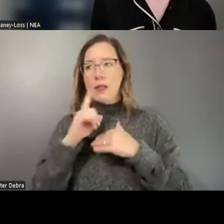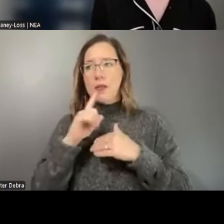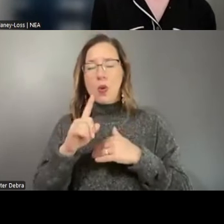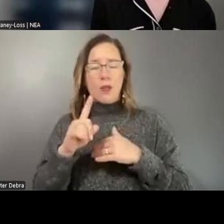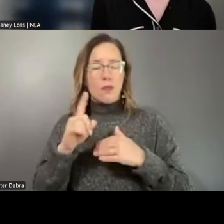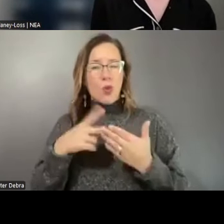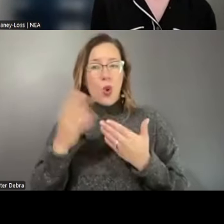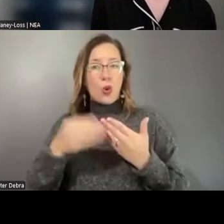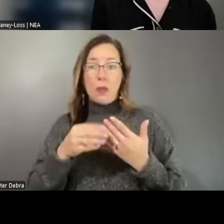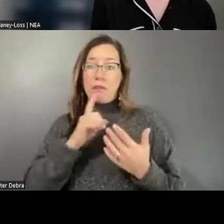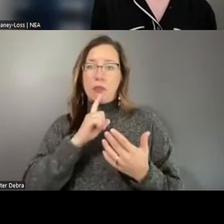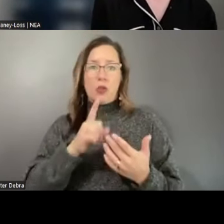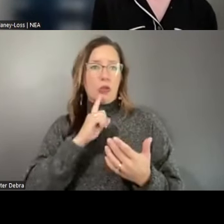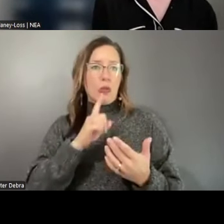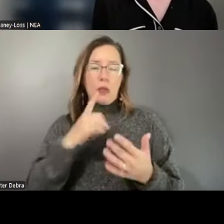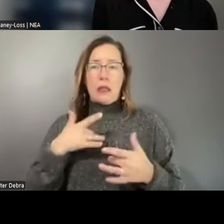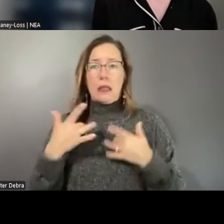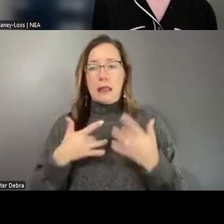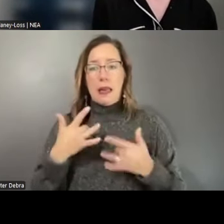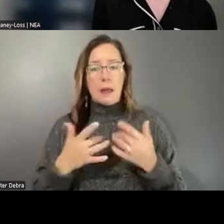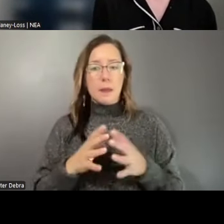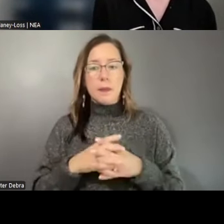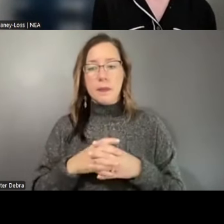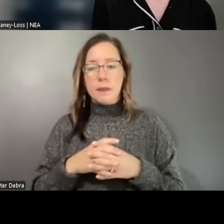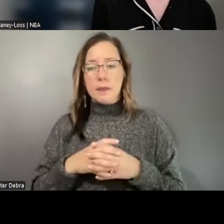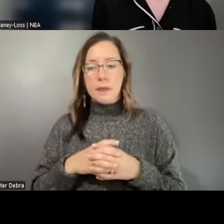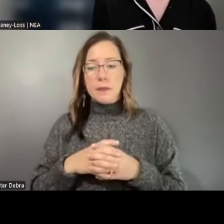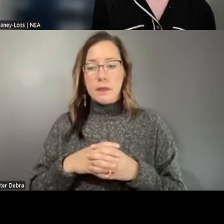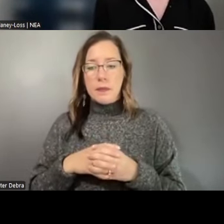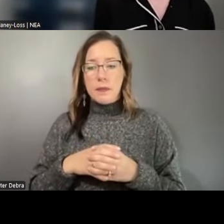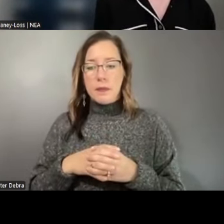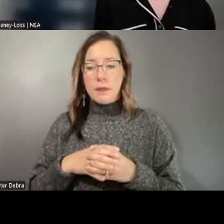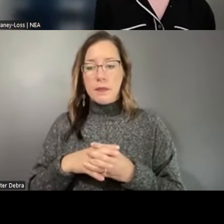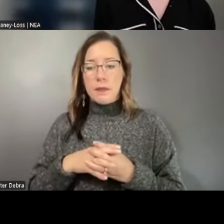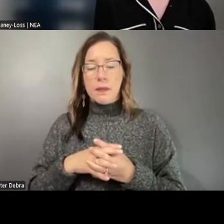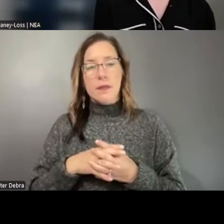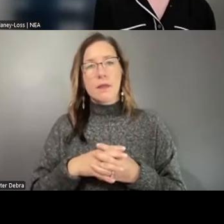been really, really exciting on the ground and embodies that concept of connection and working